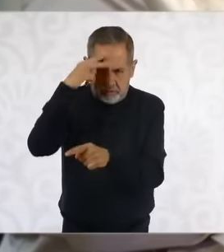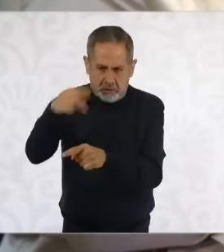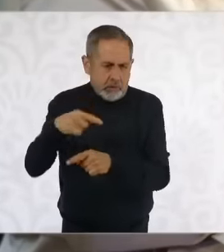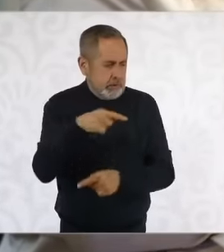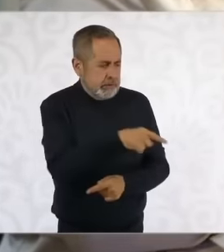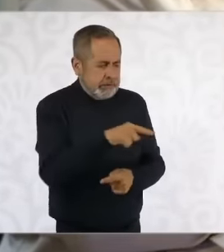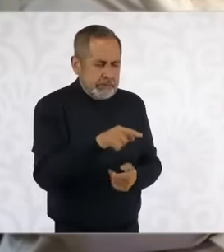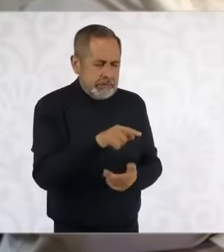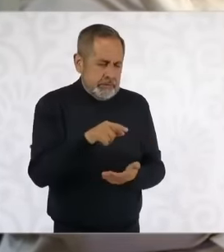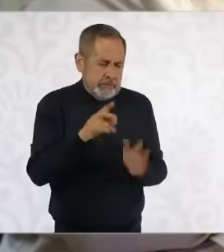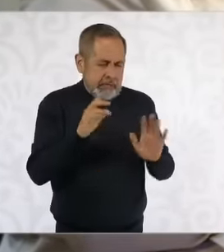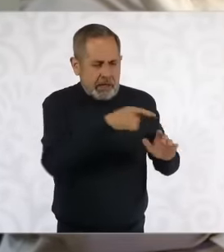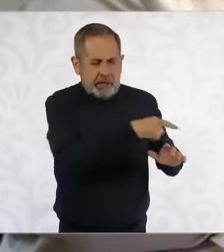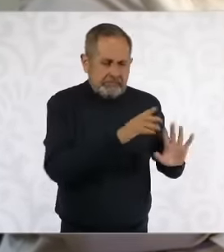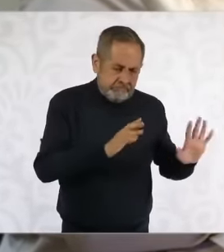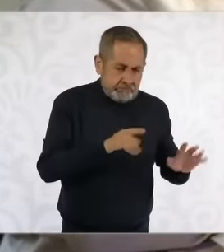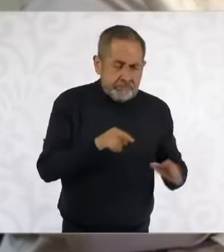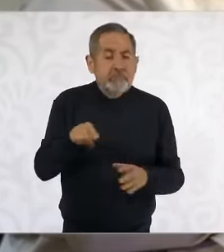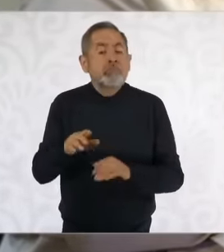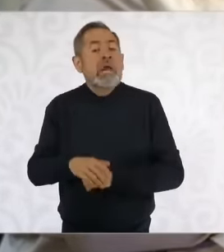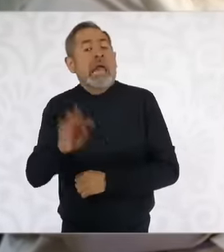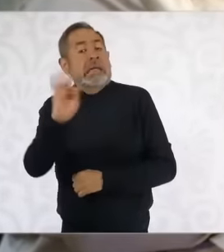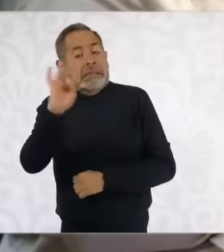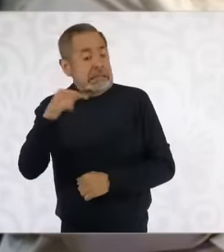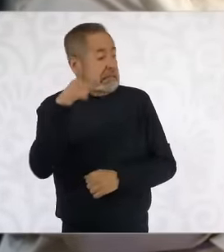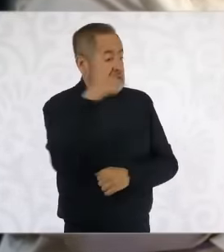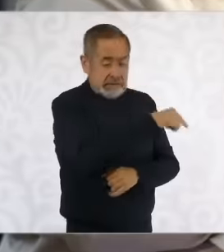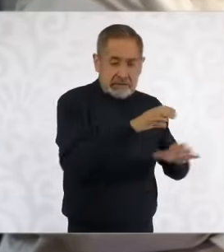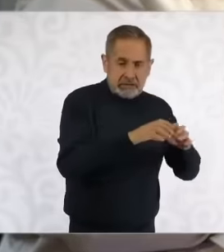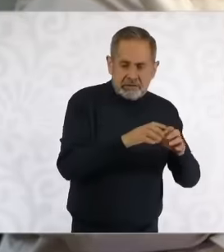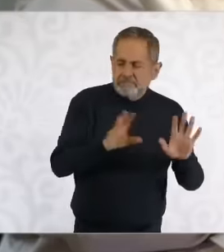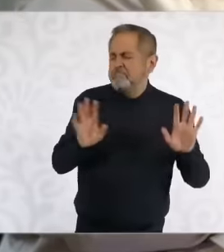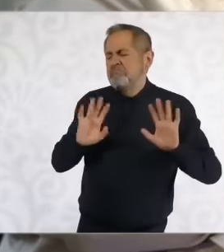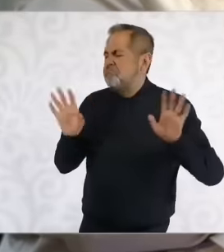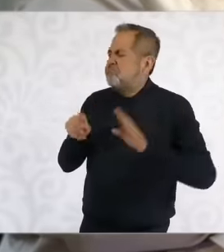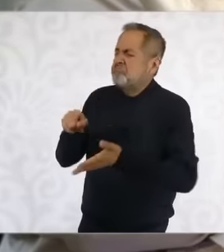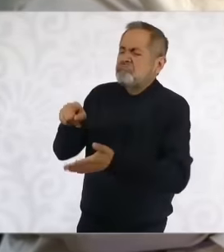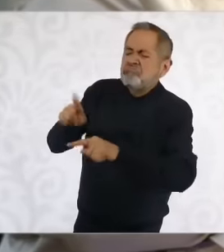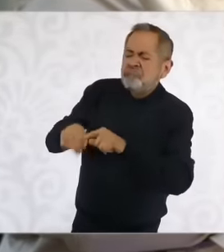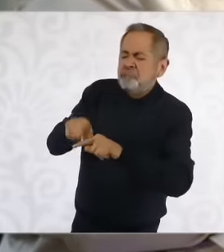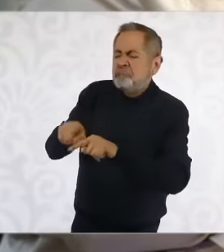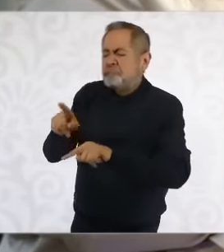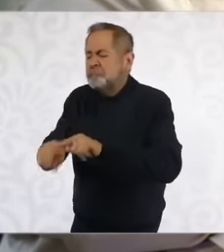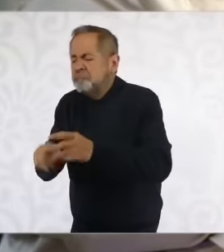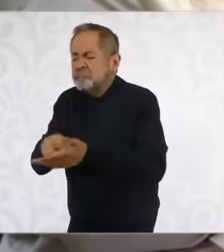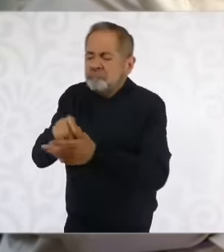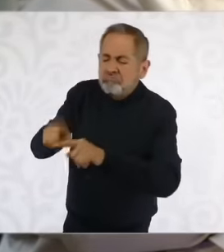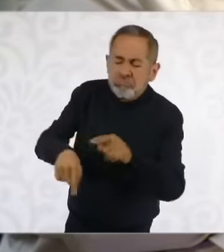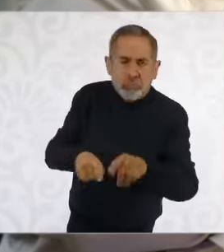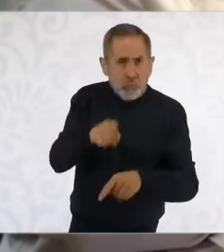if they partially invalidate the reform to the judiciary you are going to taste this resolution